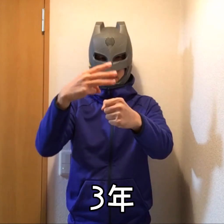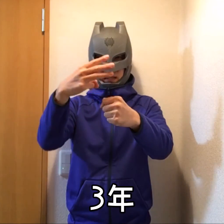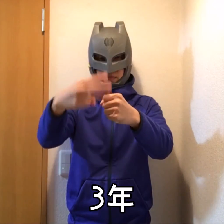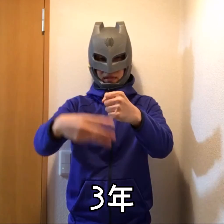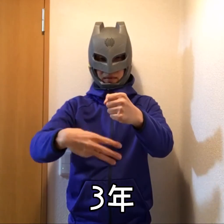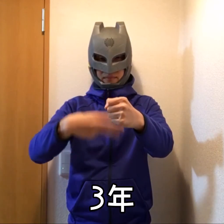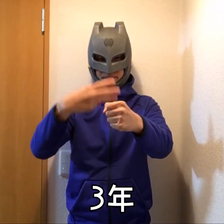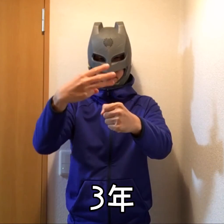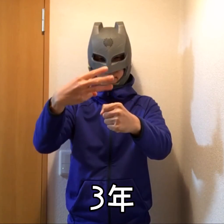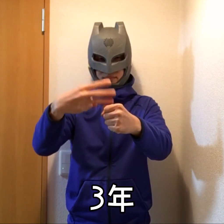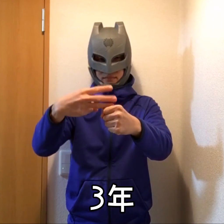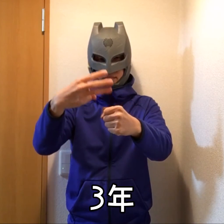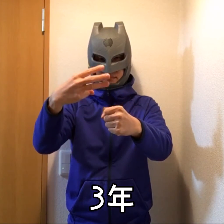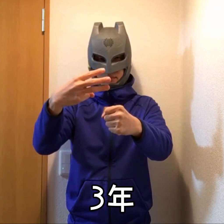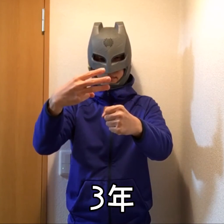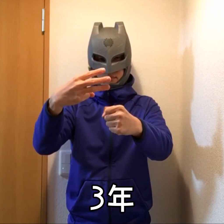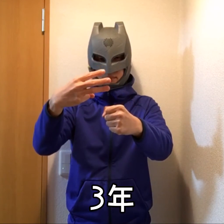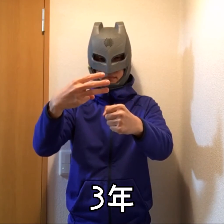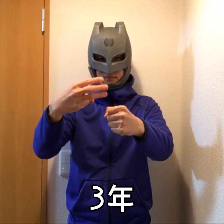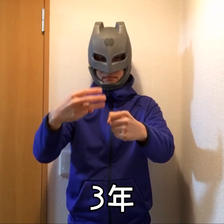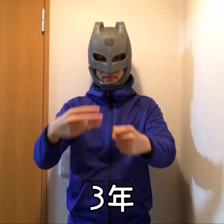3 years